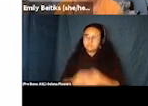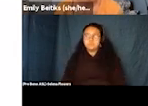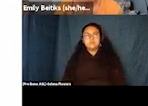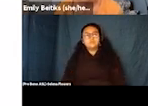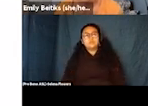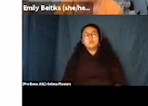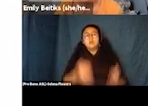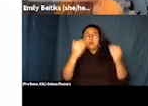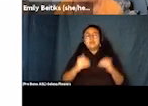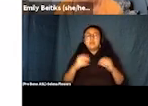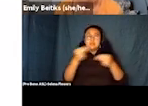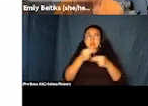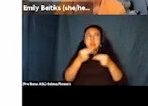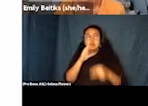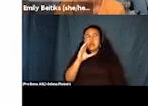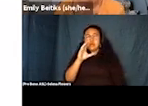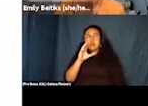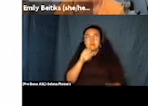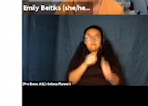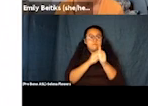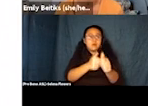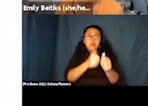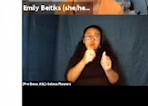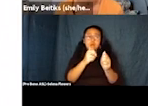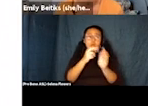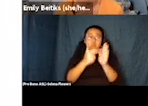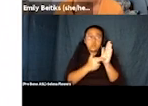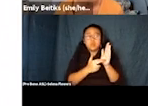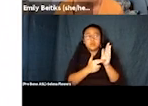It's kind of hard to talk about right now because we have two models of what it looks like.